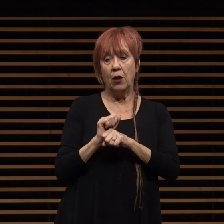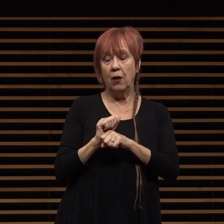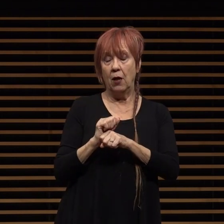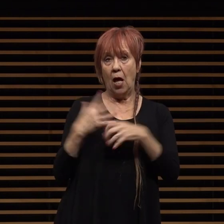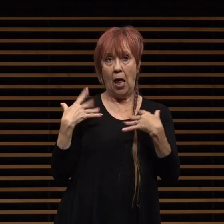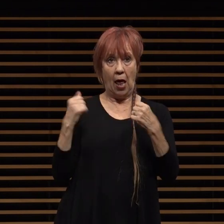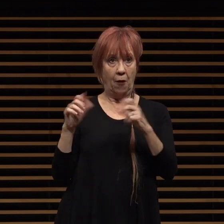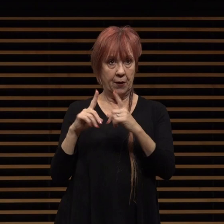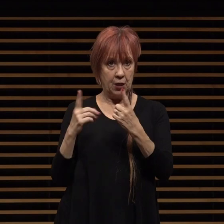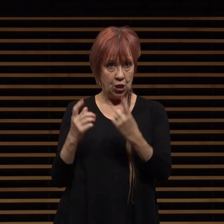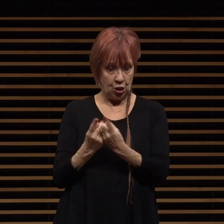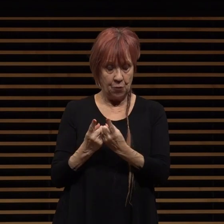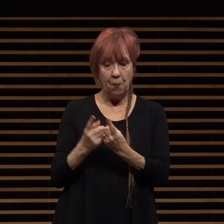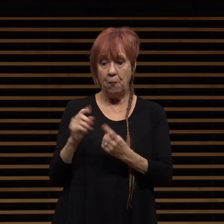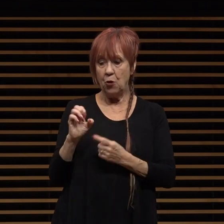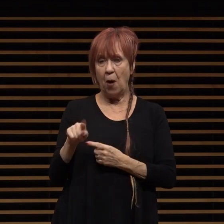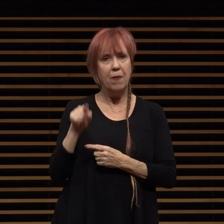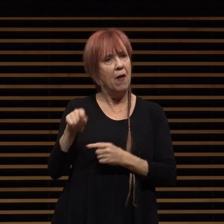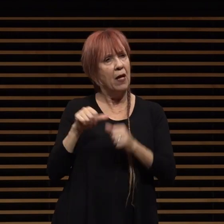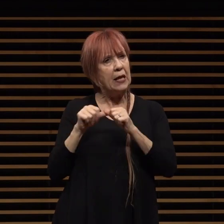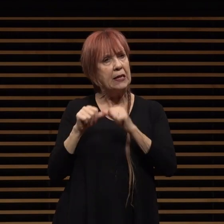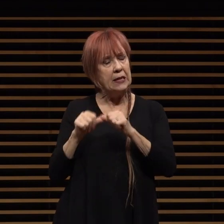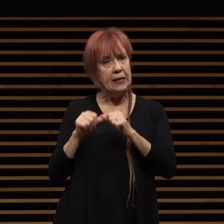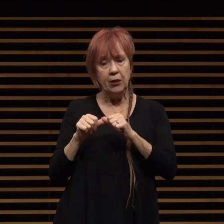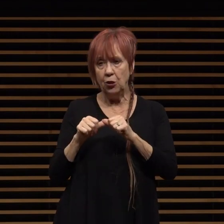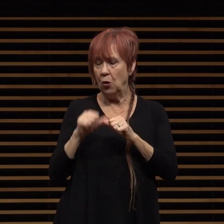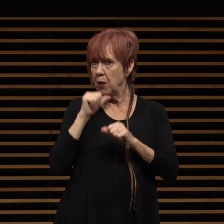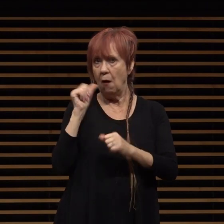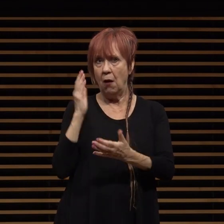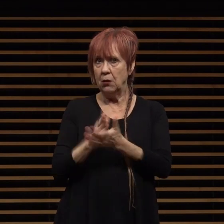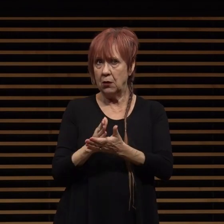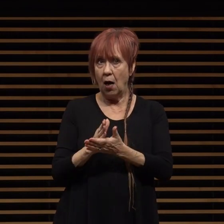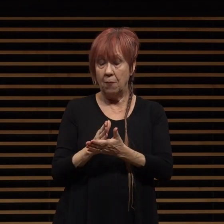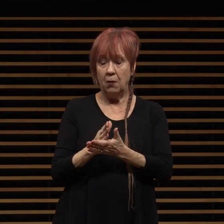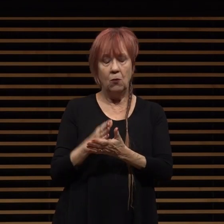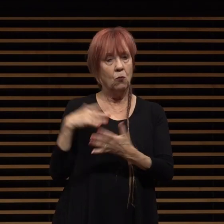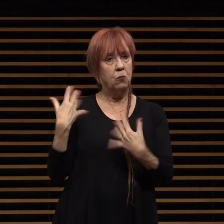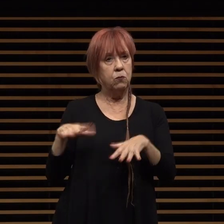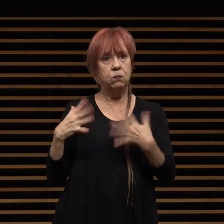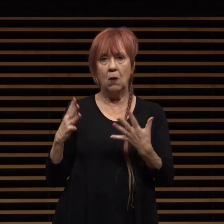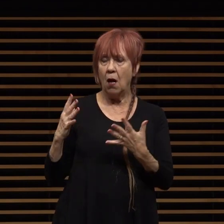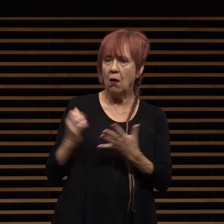which const which continued unabated and